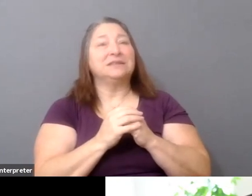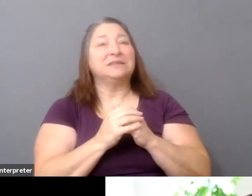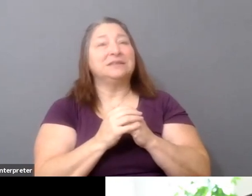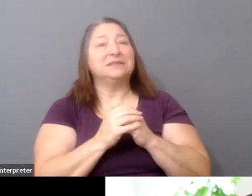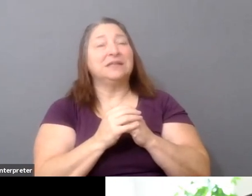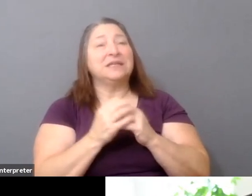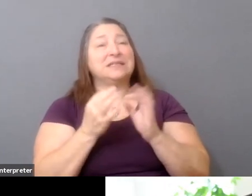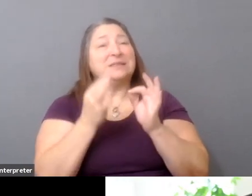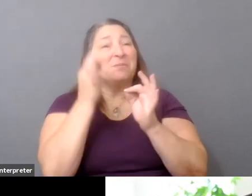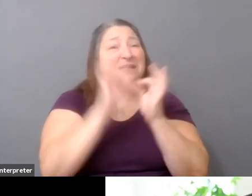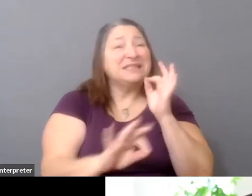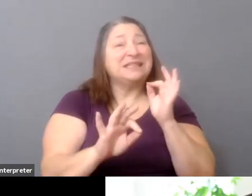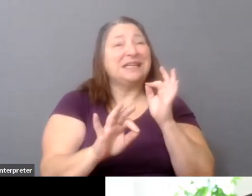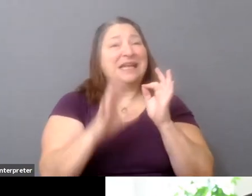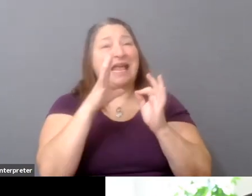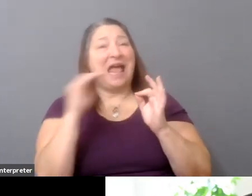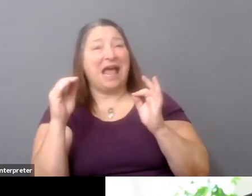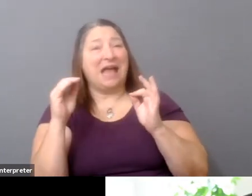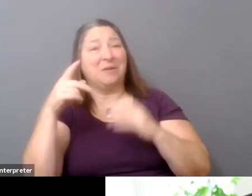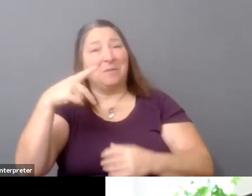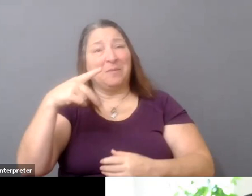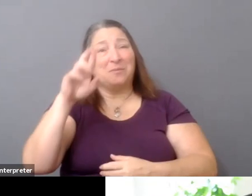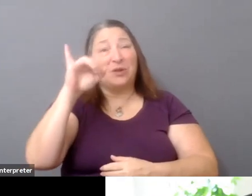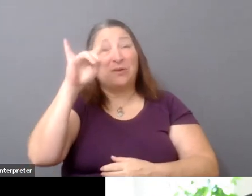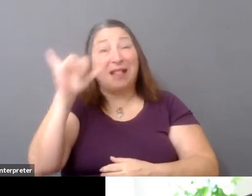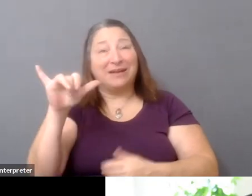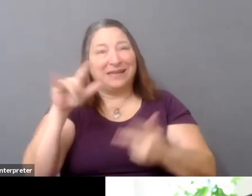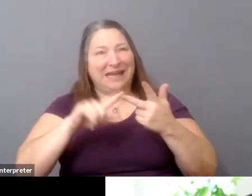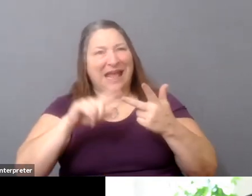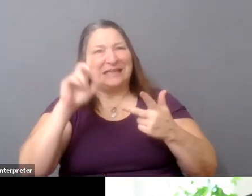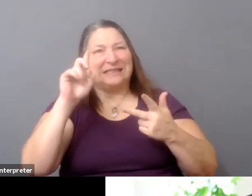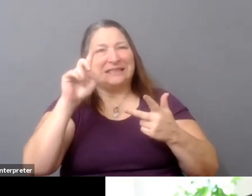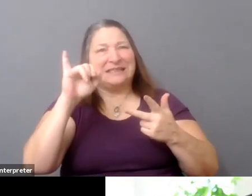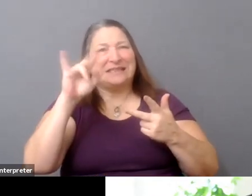is something that is-- and diversity is a part of the natural way.